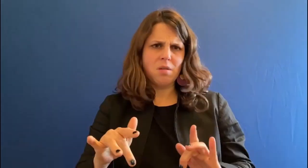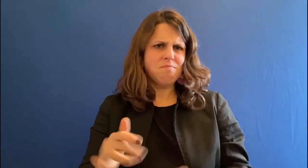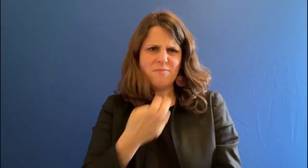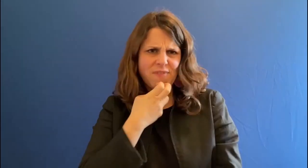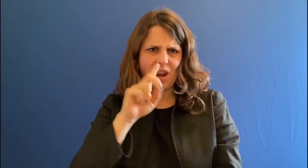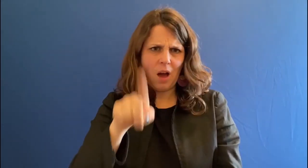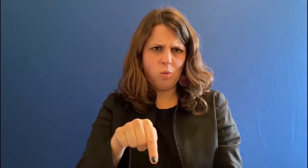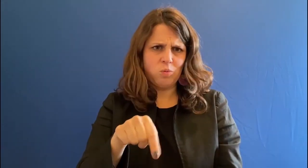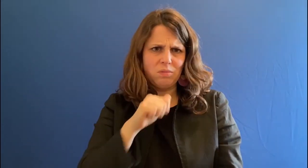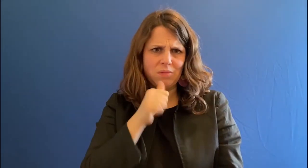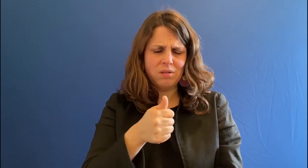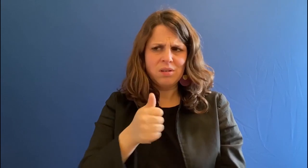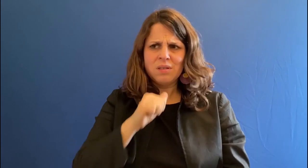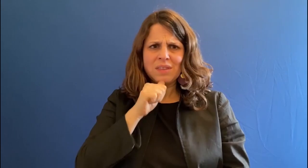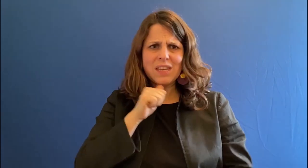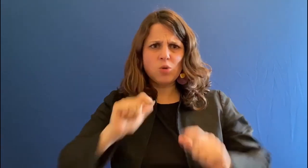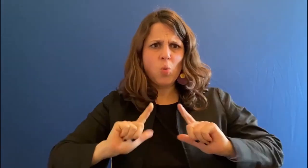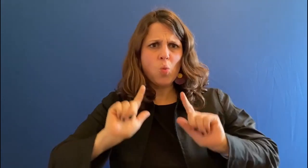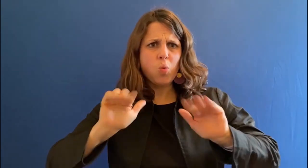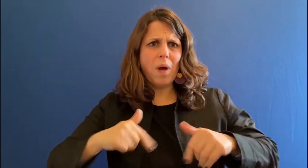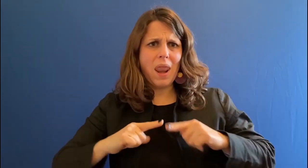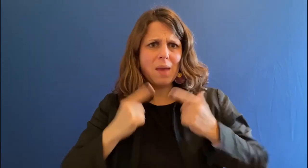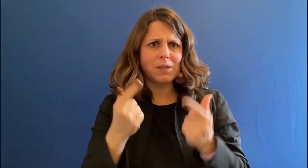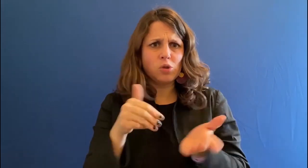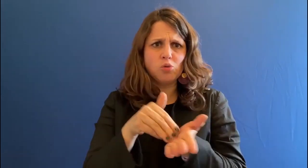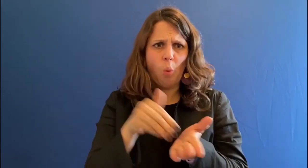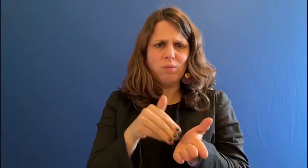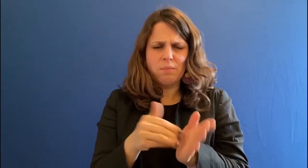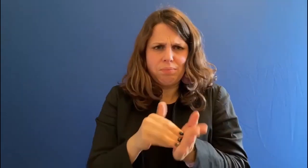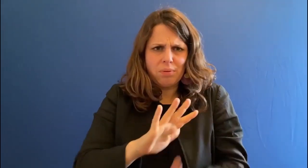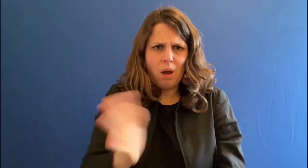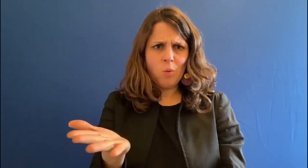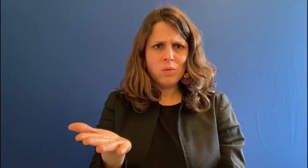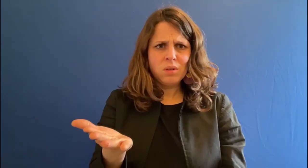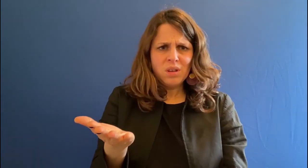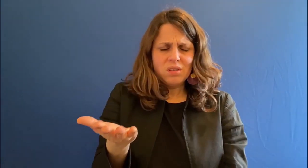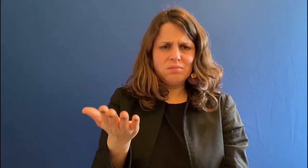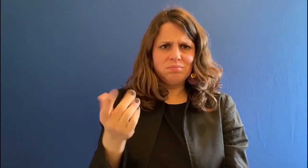I also do not want one. It´s not vital. I don´t need it.